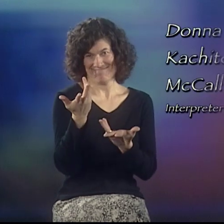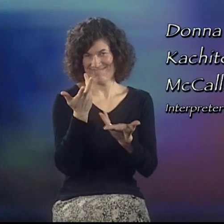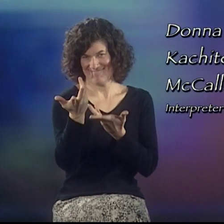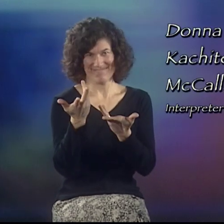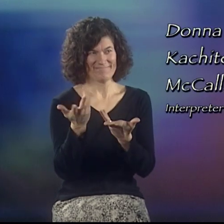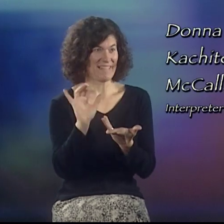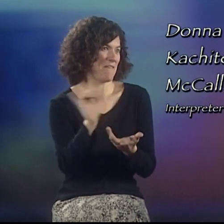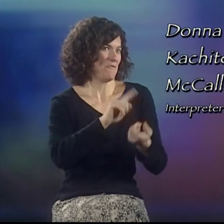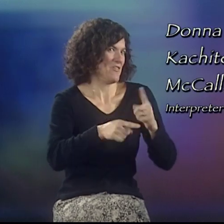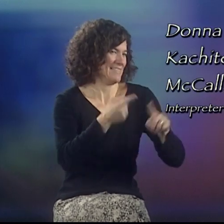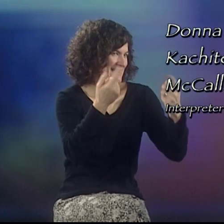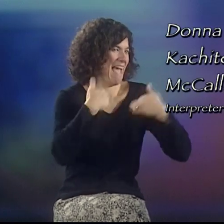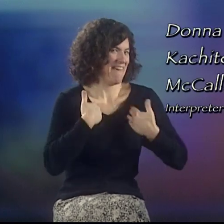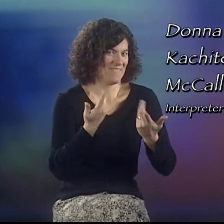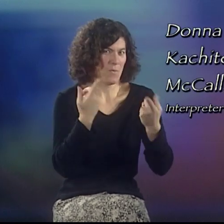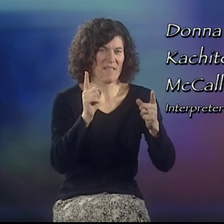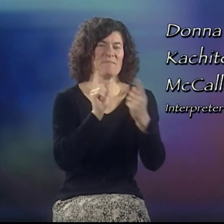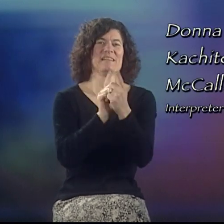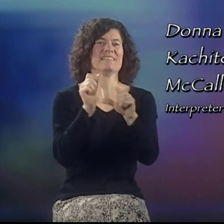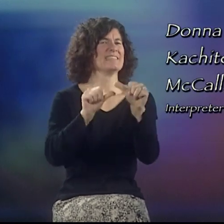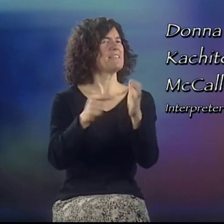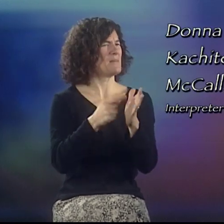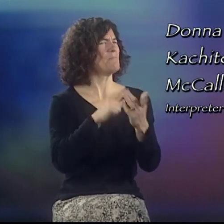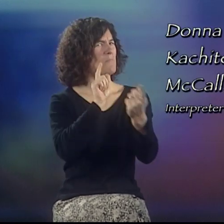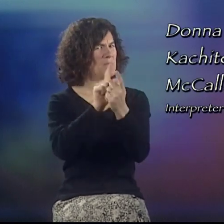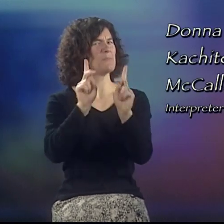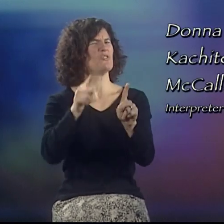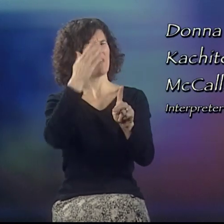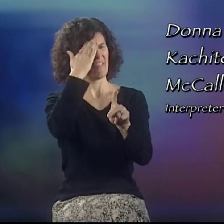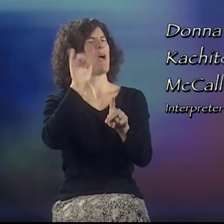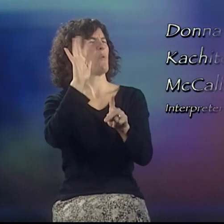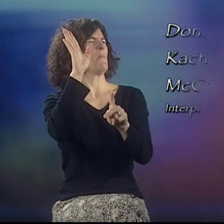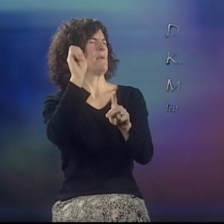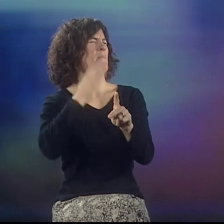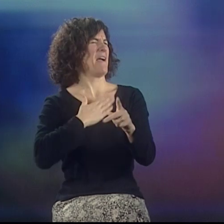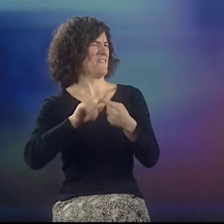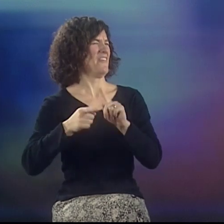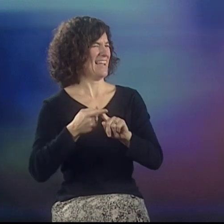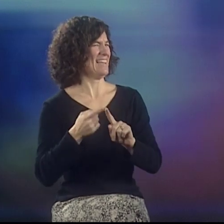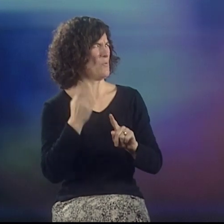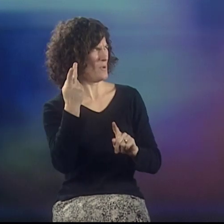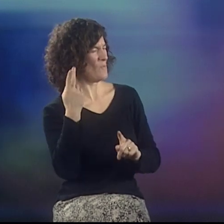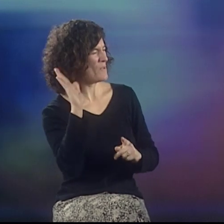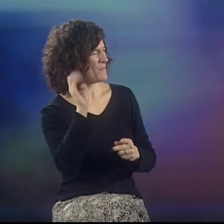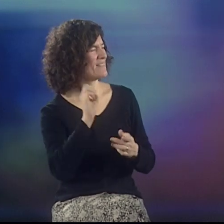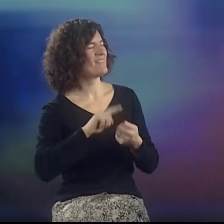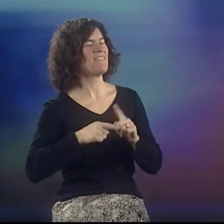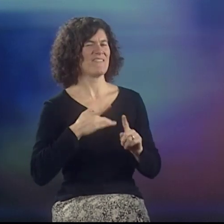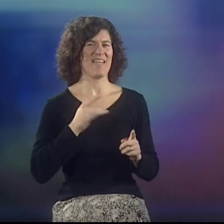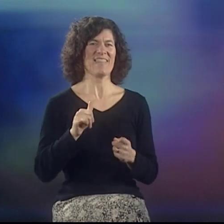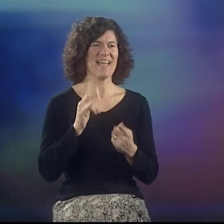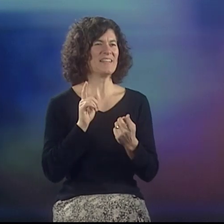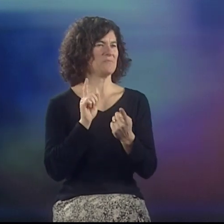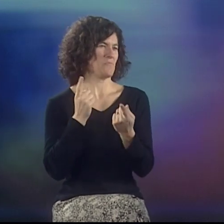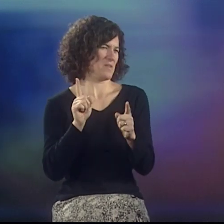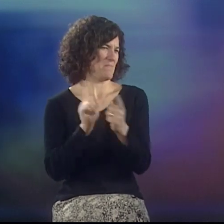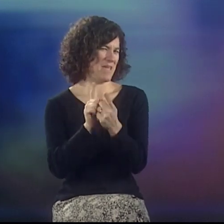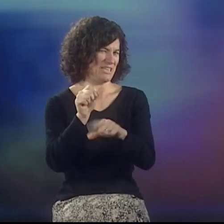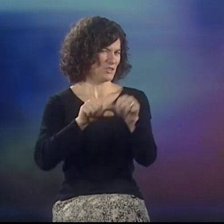We had something friends have - you know, sometimes you meet someone, and you just know that person will be your friend,